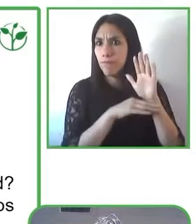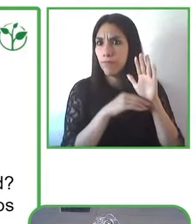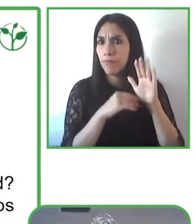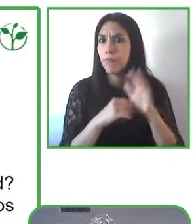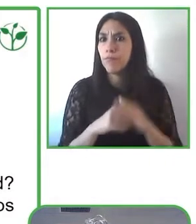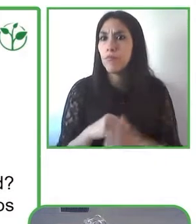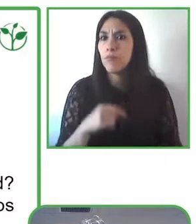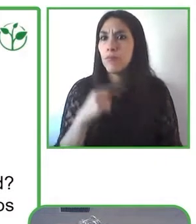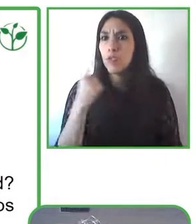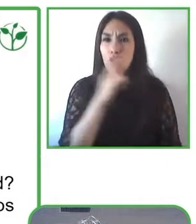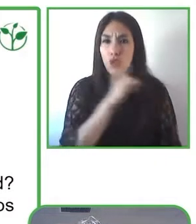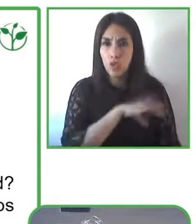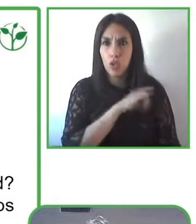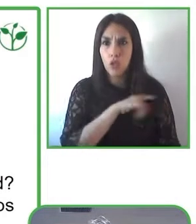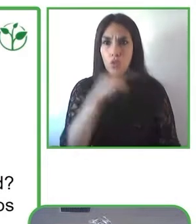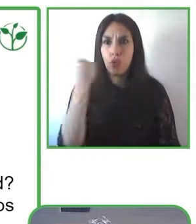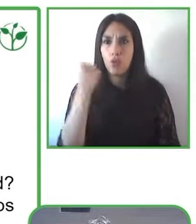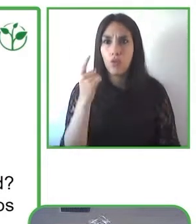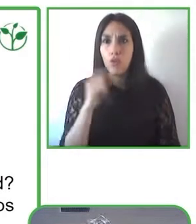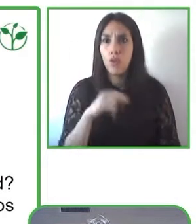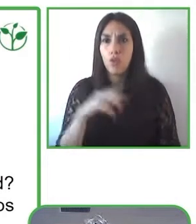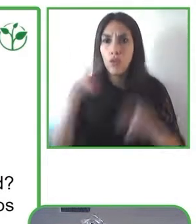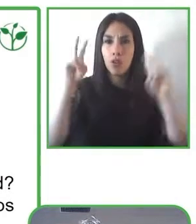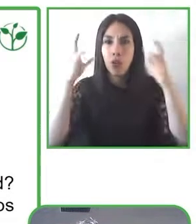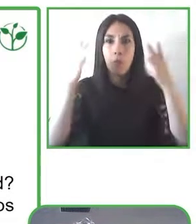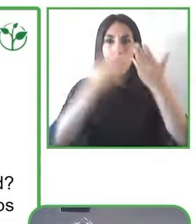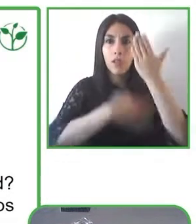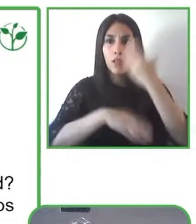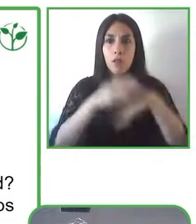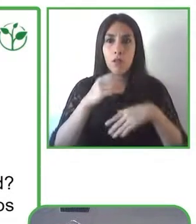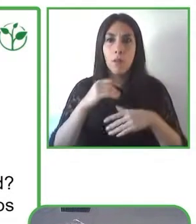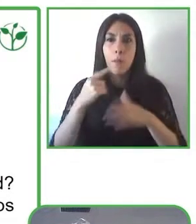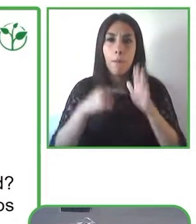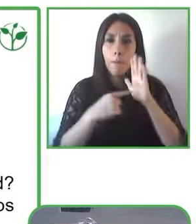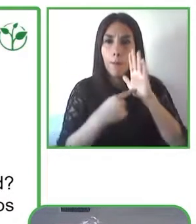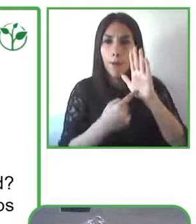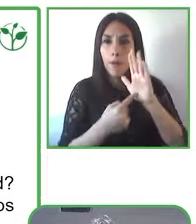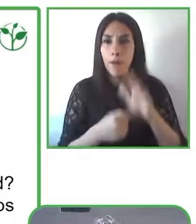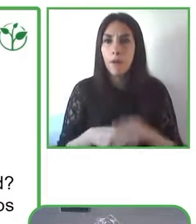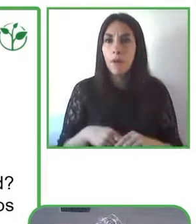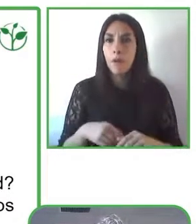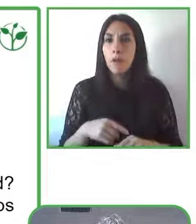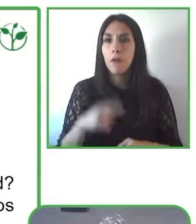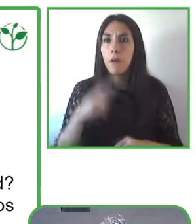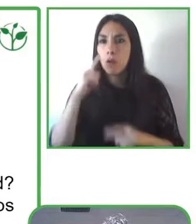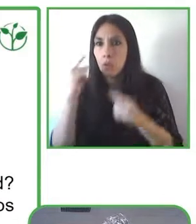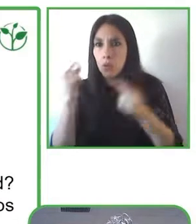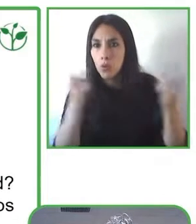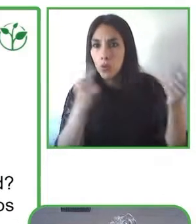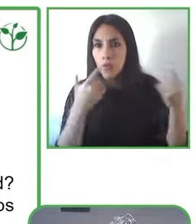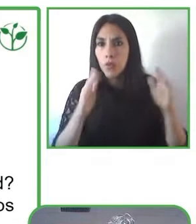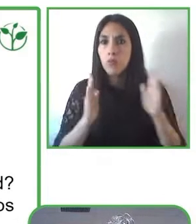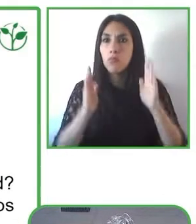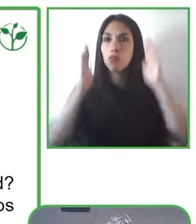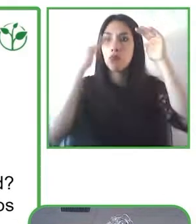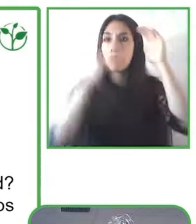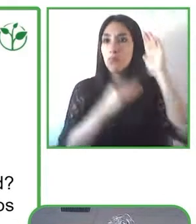ground these disability and inclusion and in between or among them this regulation,